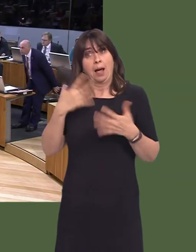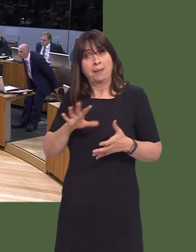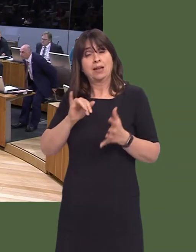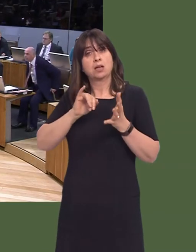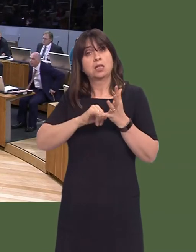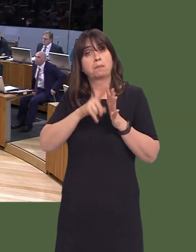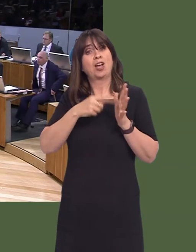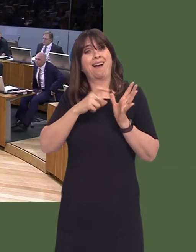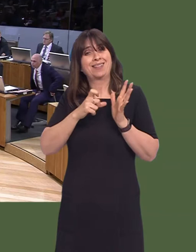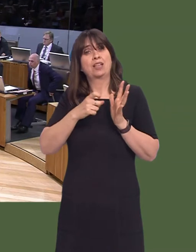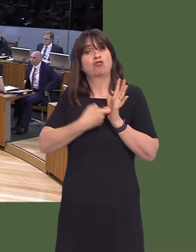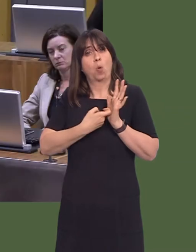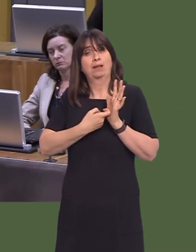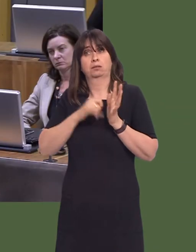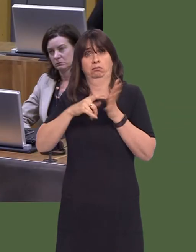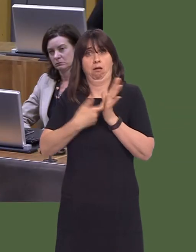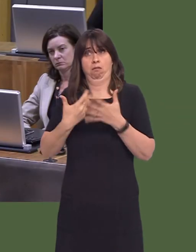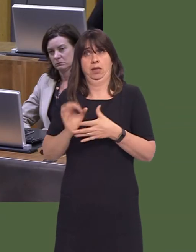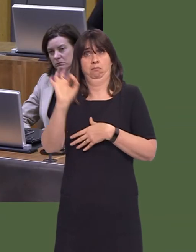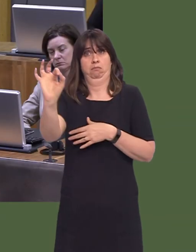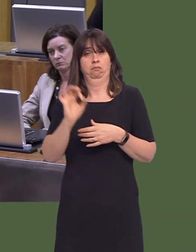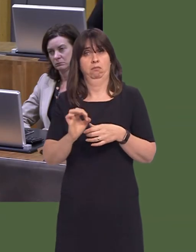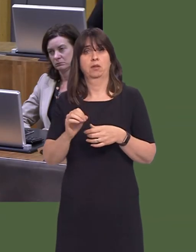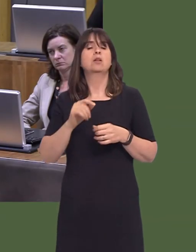Carwyn Jones AM: I entirely agree that we should be open and professional, and that's